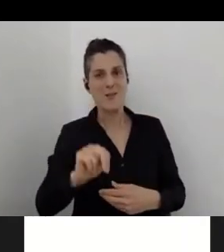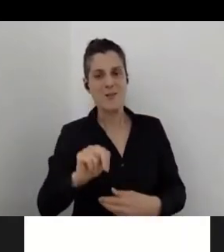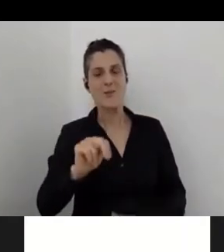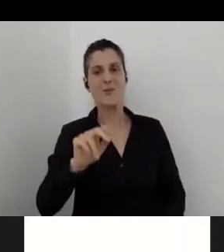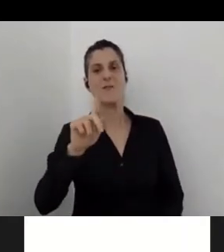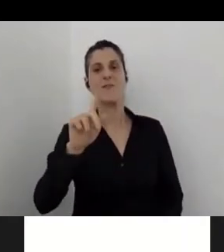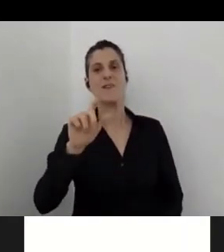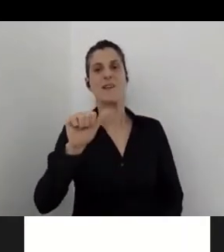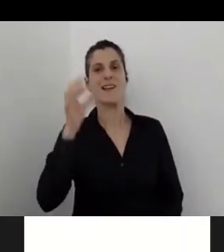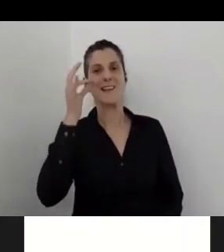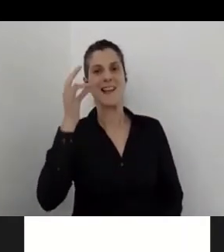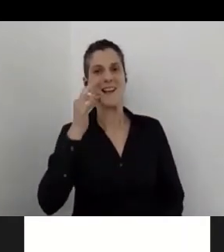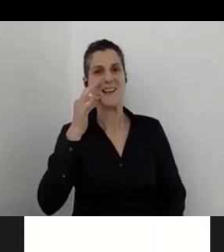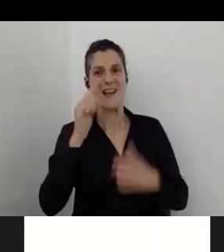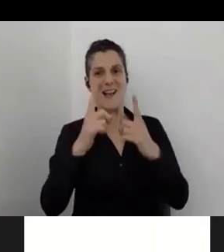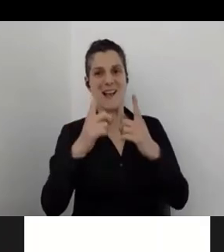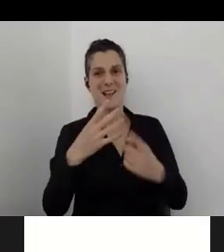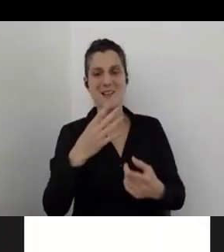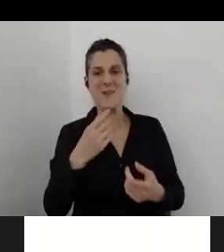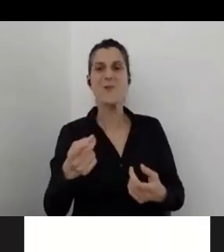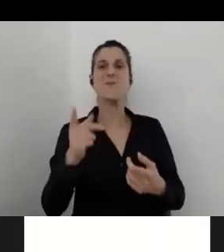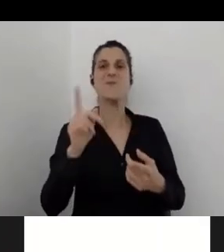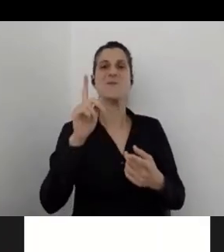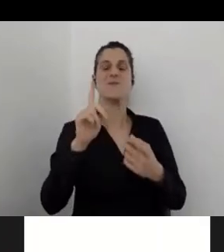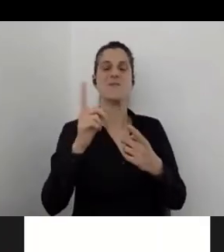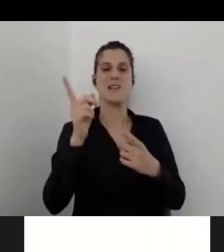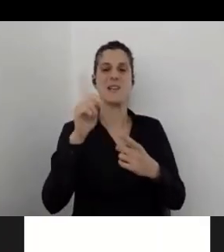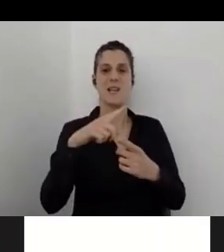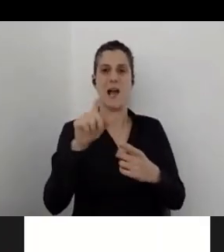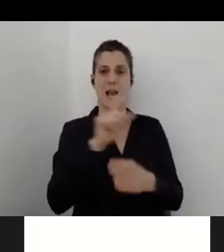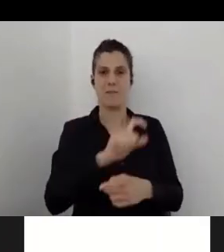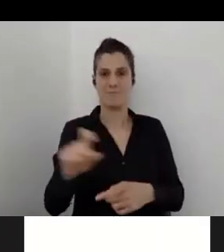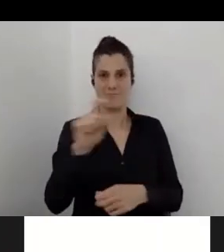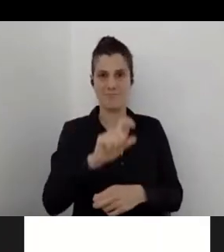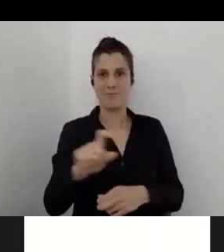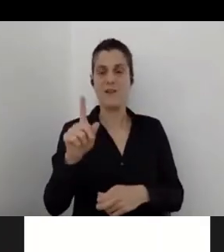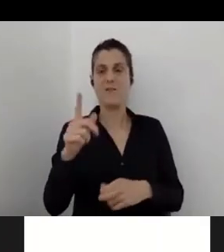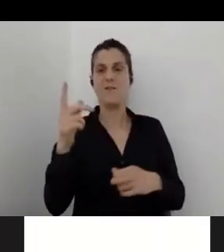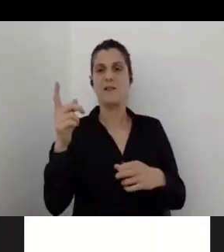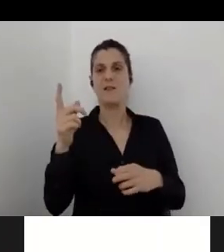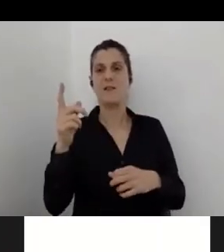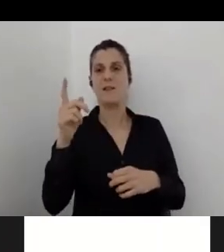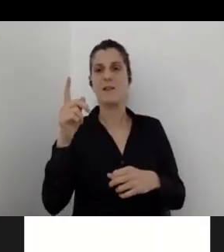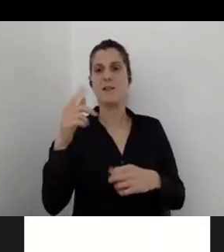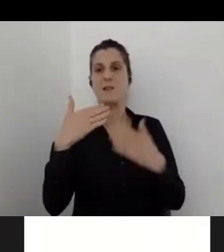and Verbit for the captioning, and Omer, especially you for inviting all these partners.